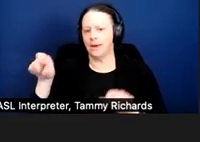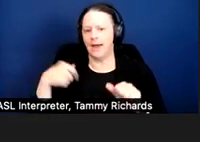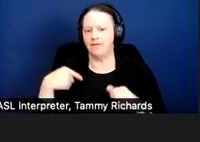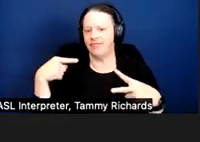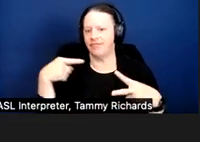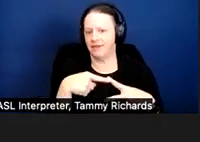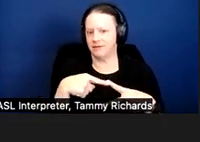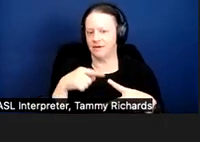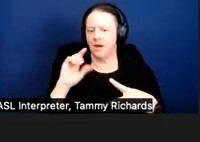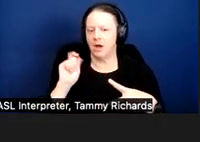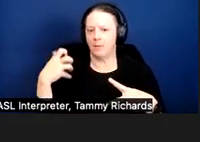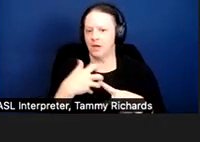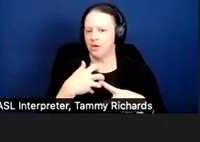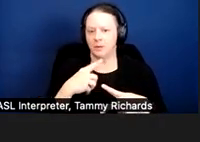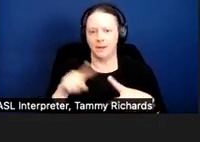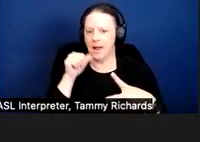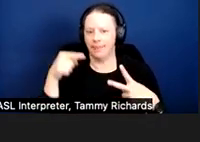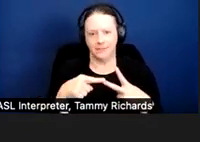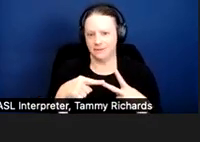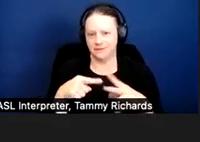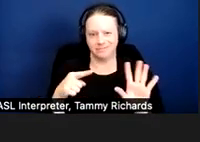requesting can't be done.